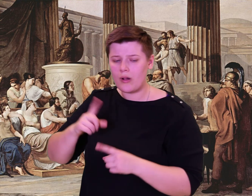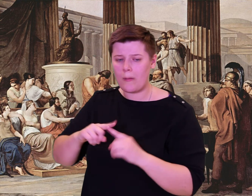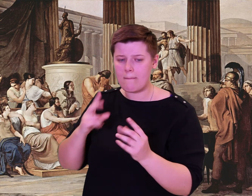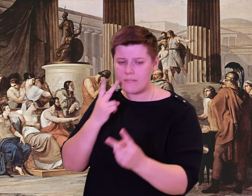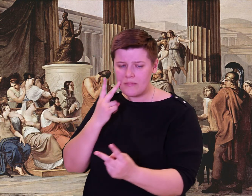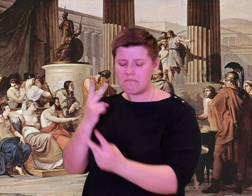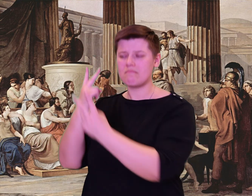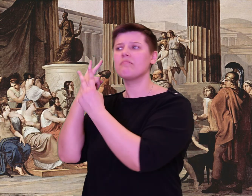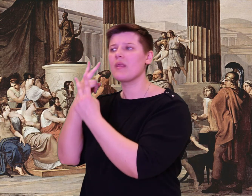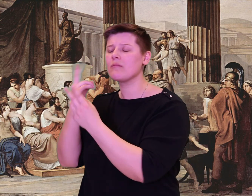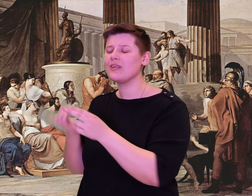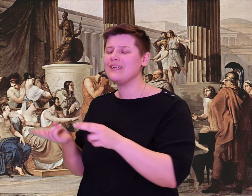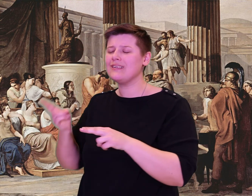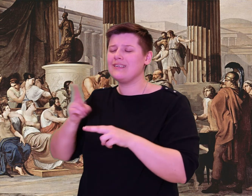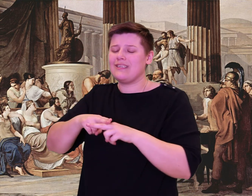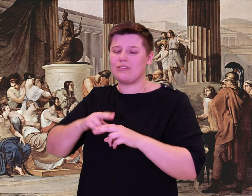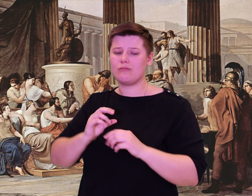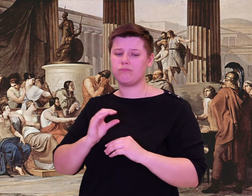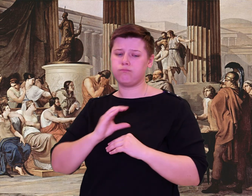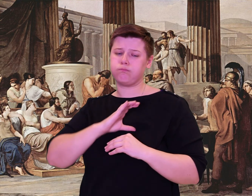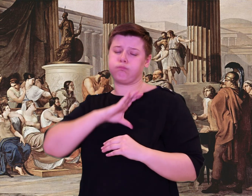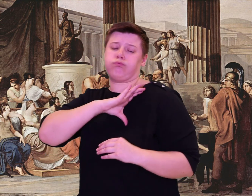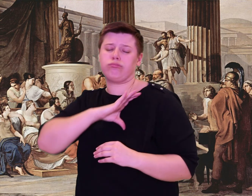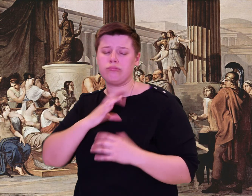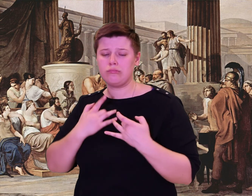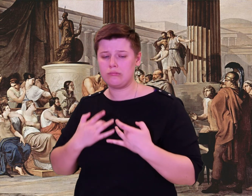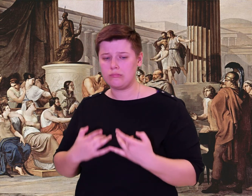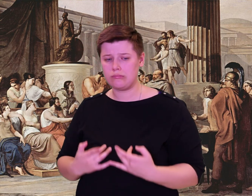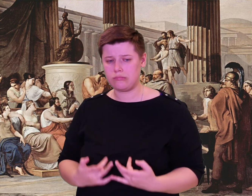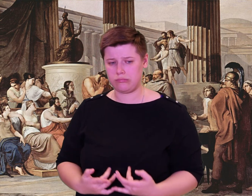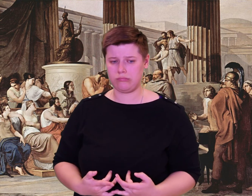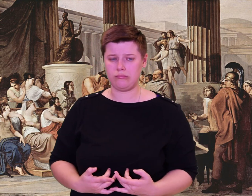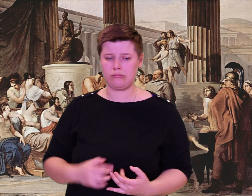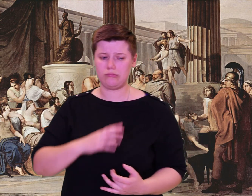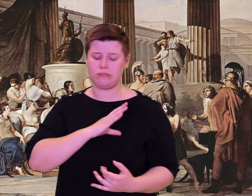though the memory increases my despair.